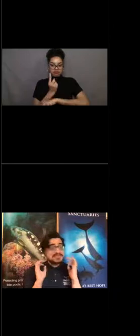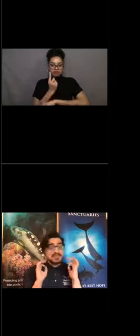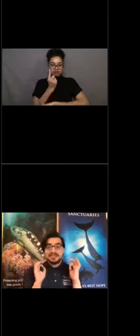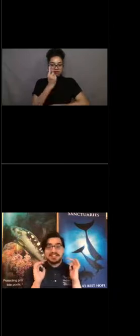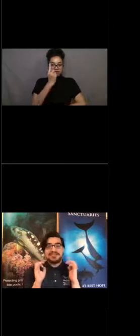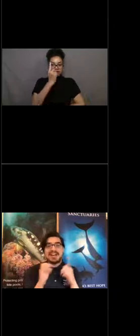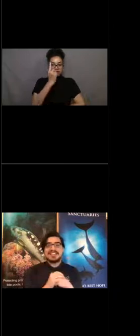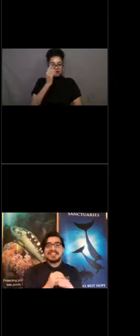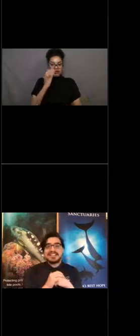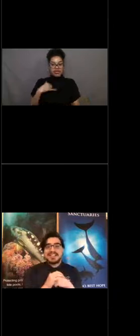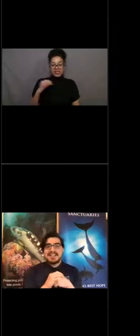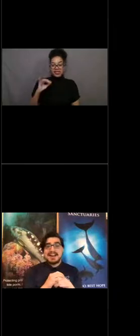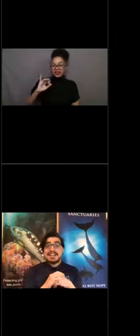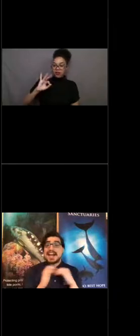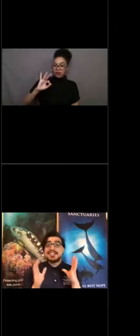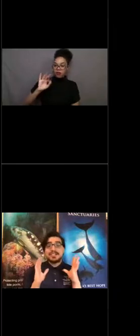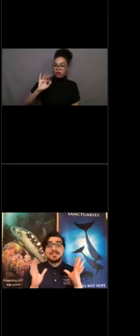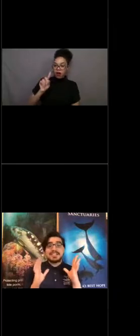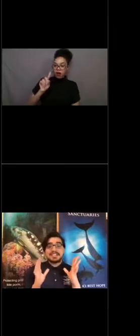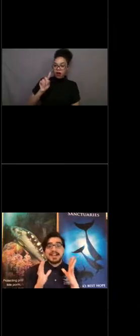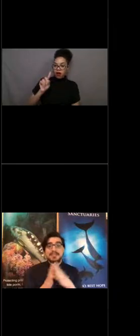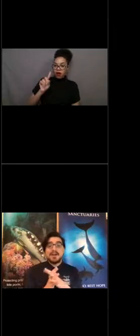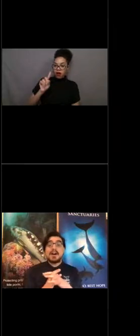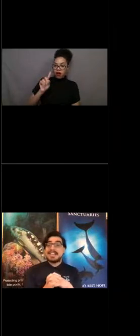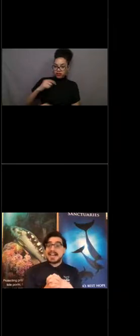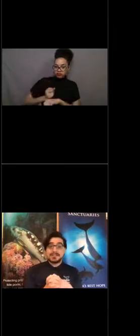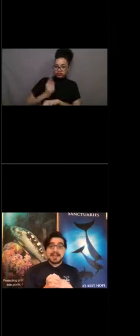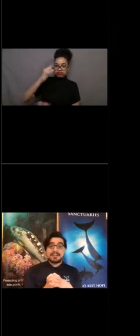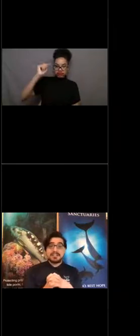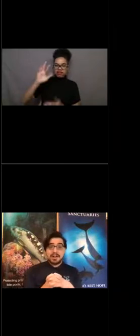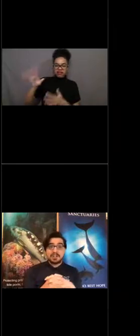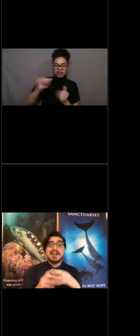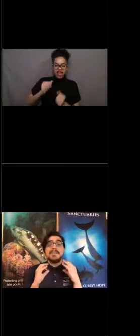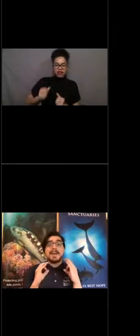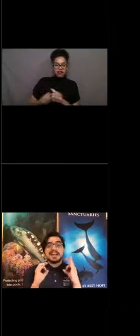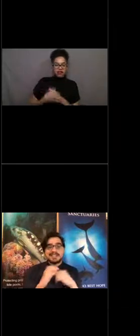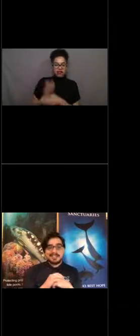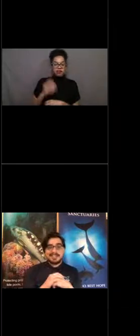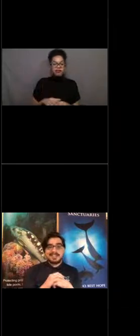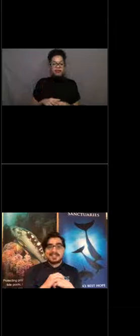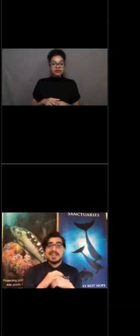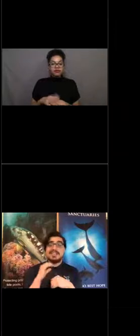It's really, really fast. Attached to that stipe are gas bladders called pneumatocysts.